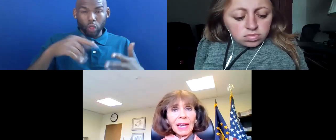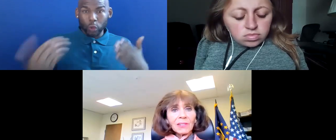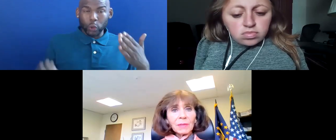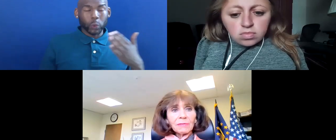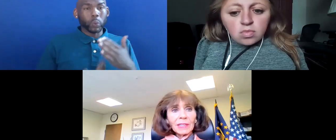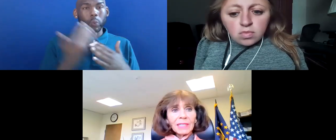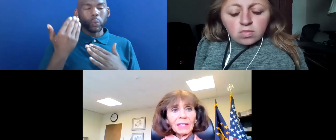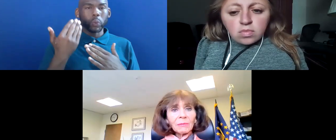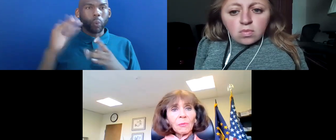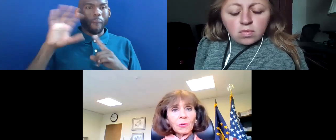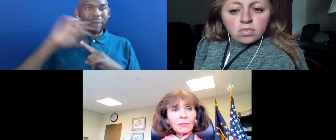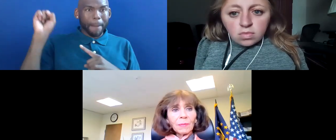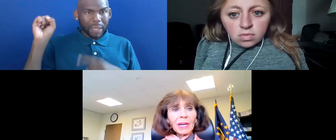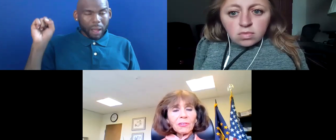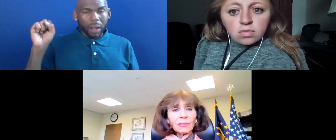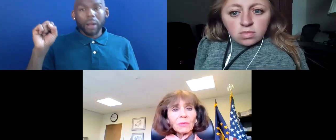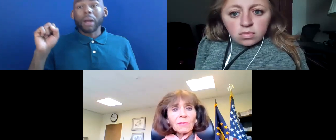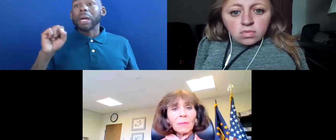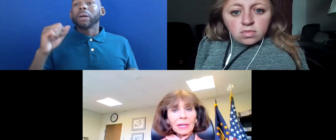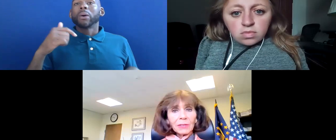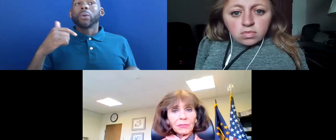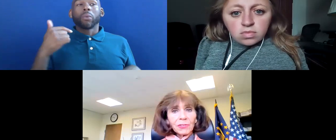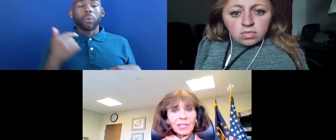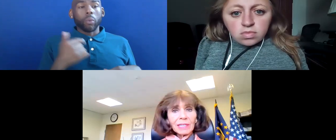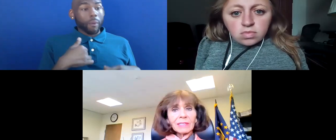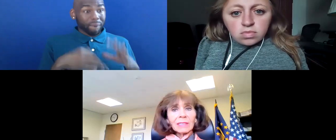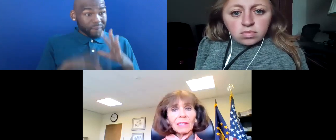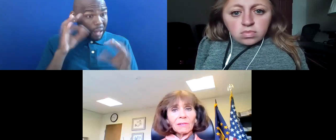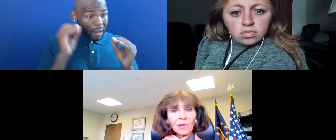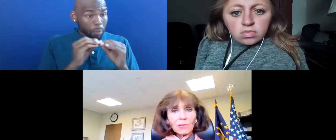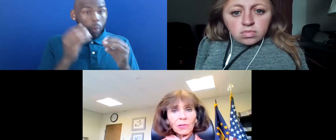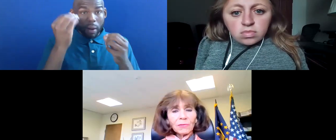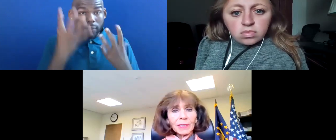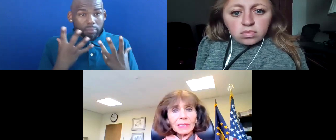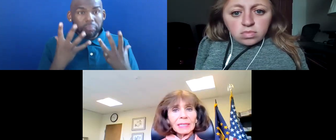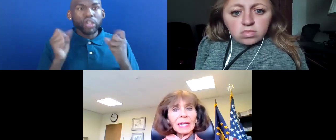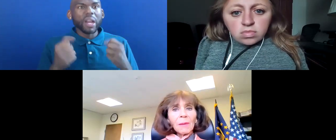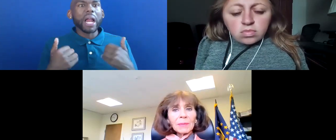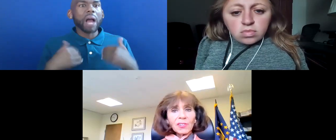AND AS WE FIND OUT MORE INFORMATION, WE WILL HAVE A BETTER UNDERSTANDING OF LONG COVID.